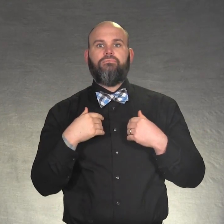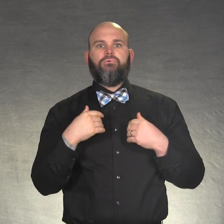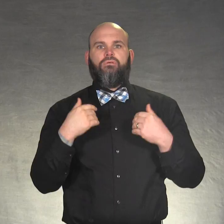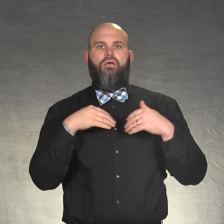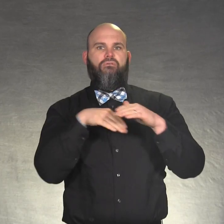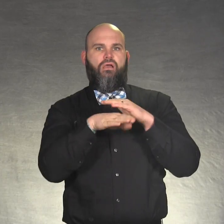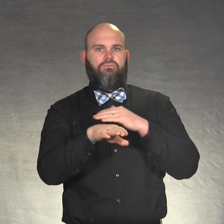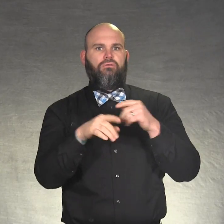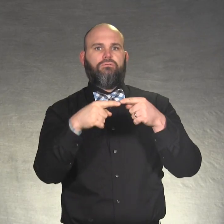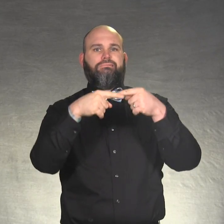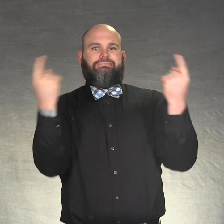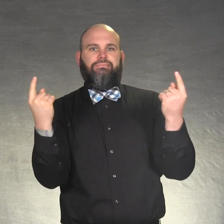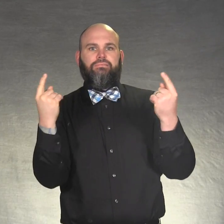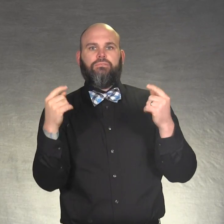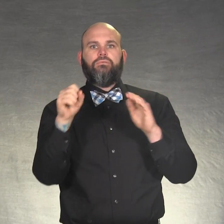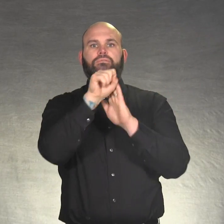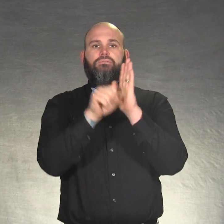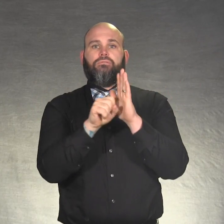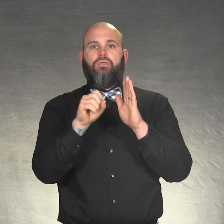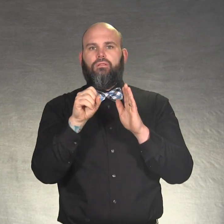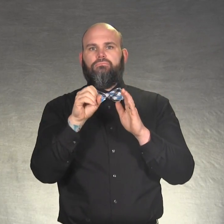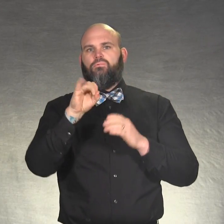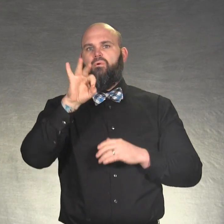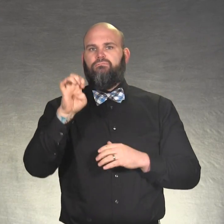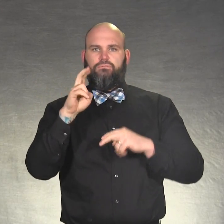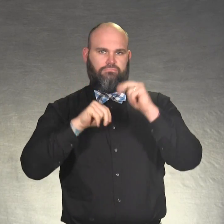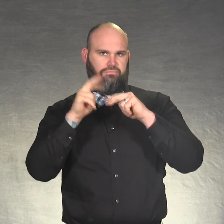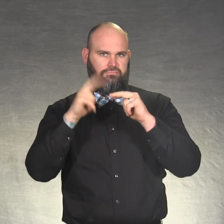There is also tunnel access from the State Office Building